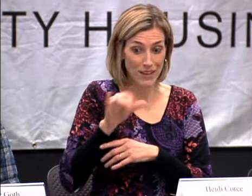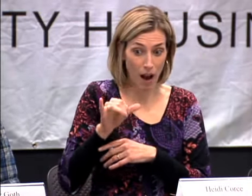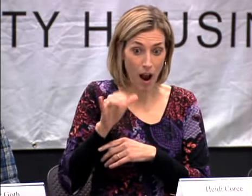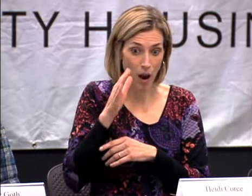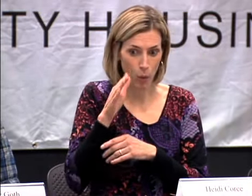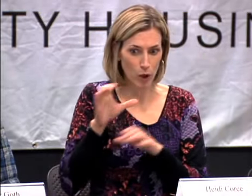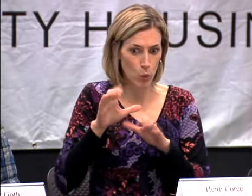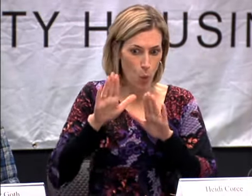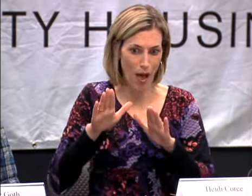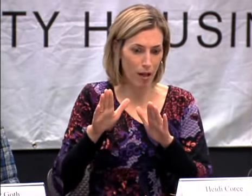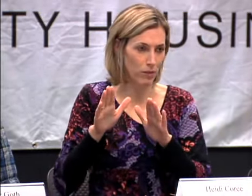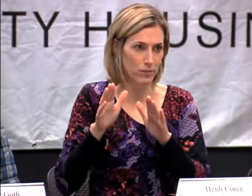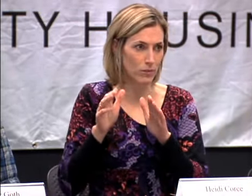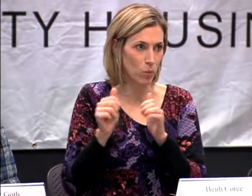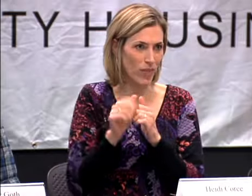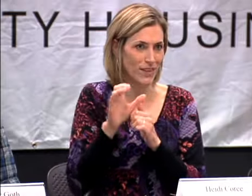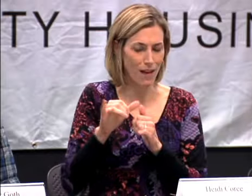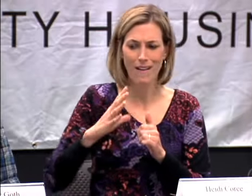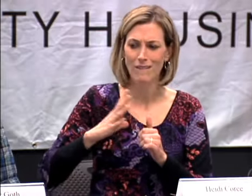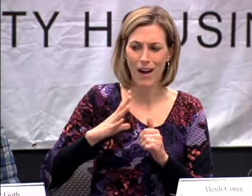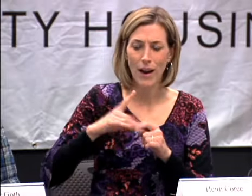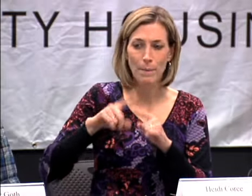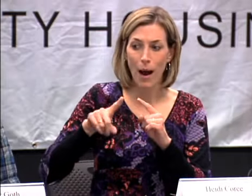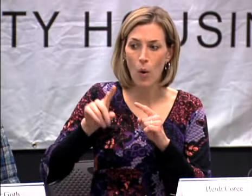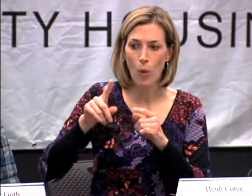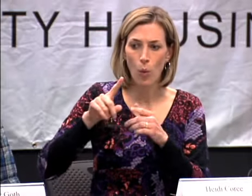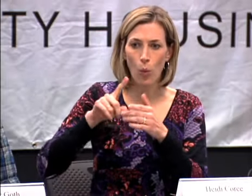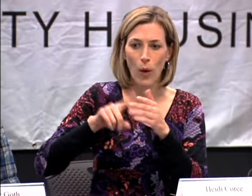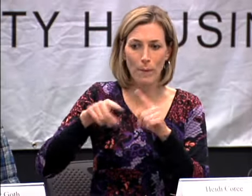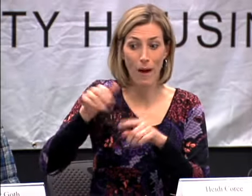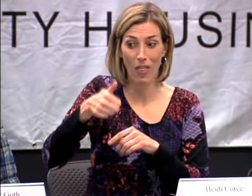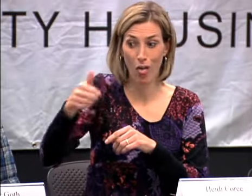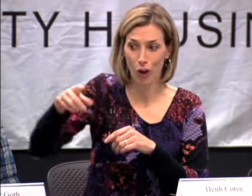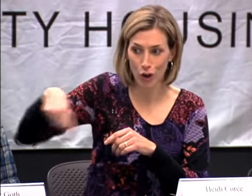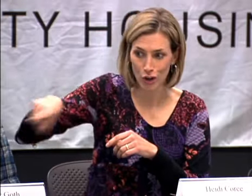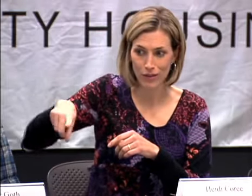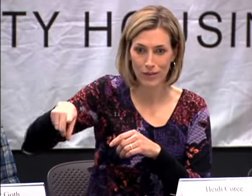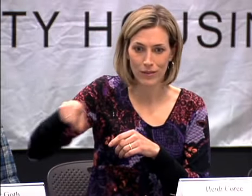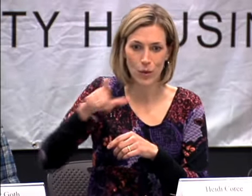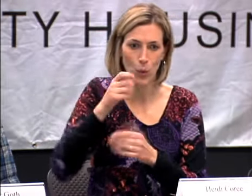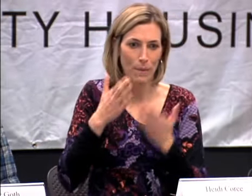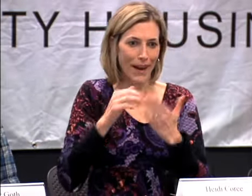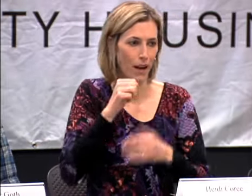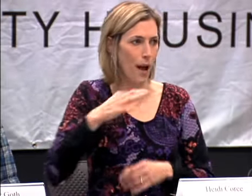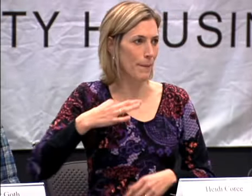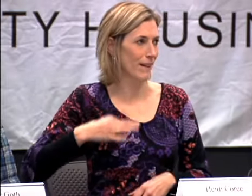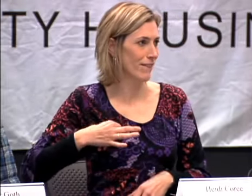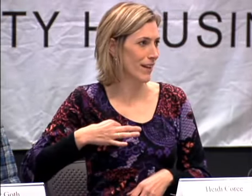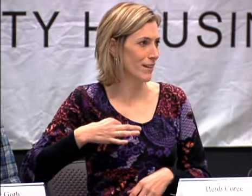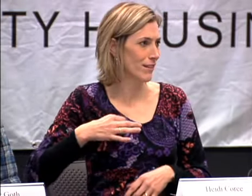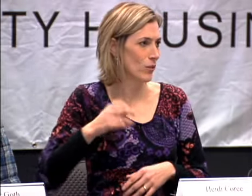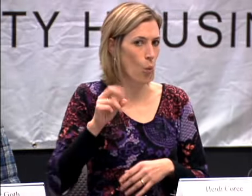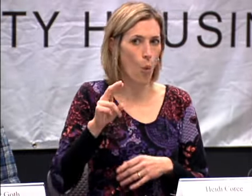MAYBE SOME BENEFIT FROM A COCHLEAR IMPLANT AND WILL DO VERY WELL WITH IT AND THAT'S GREAT, BUT WHAT ABOUT THE OTHERS WHO MAYBE WILL NOT